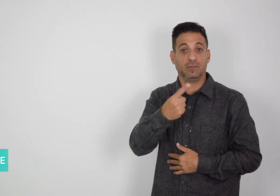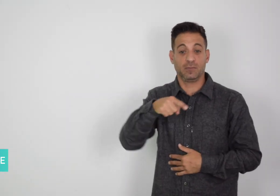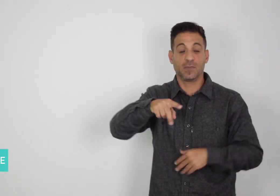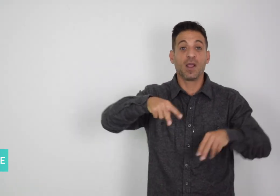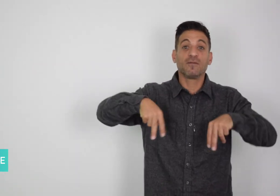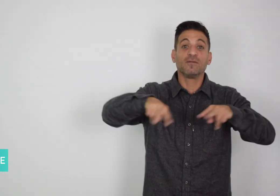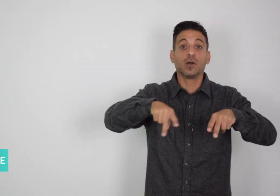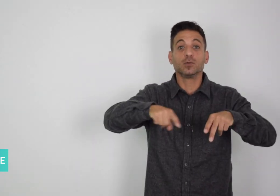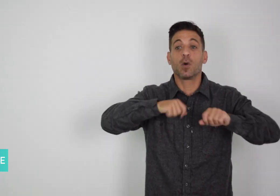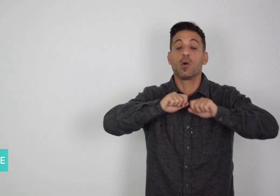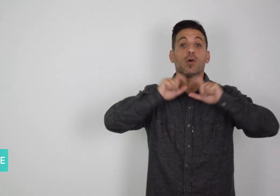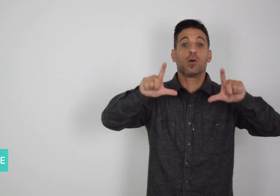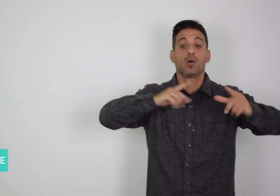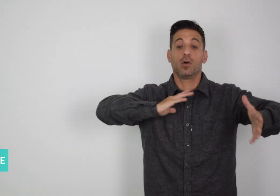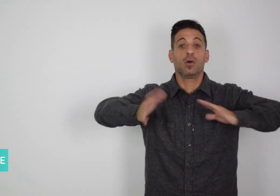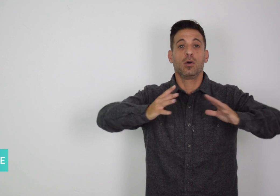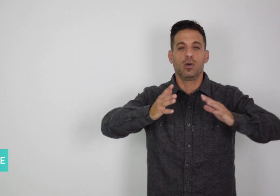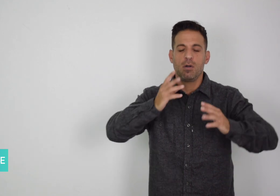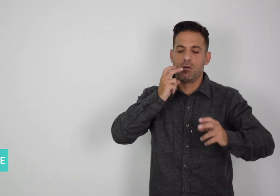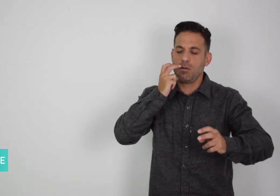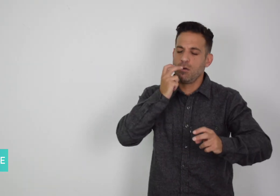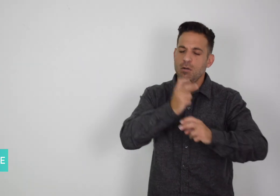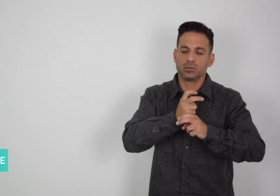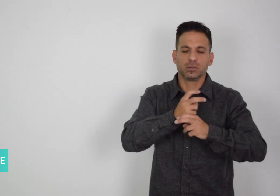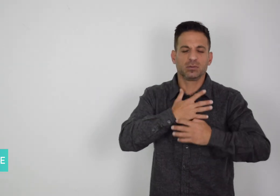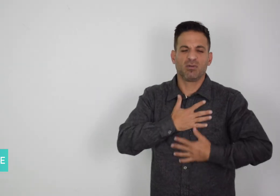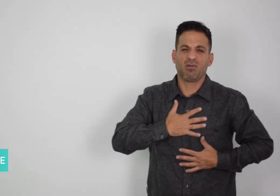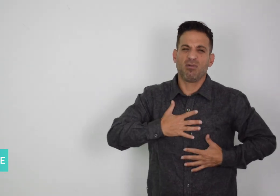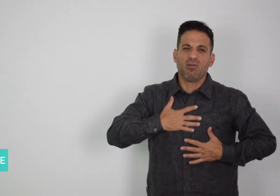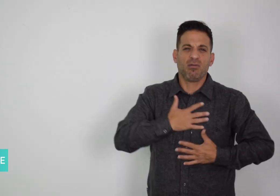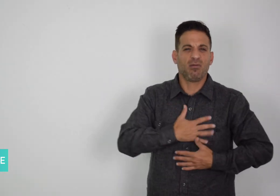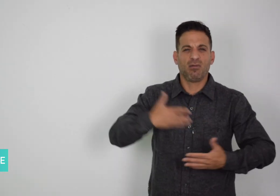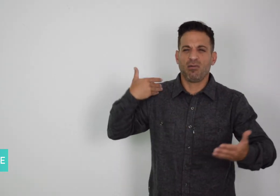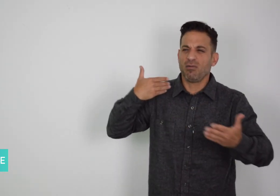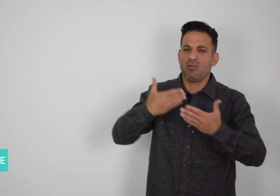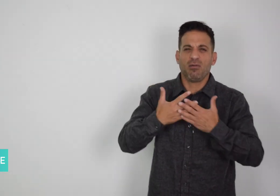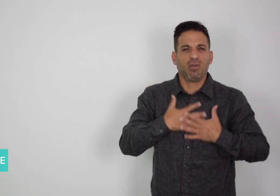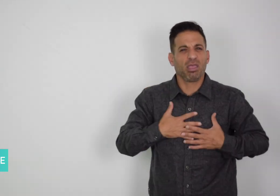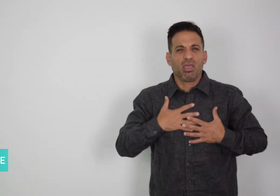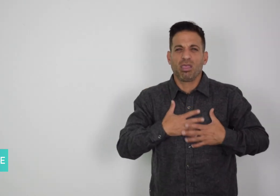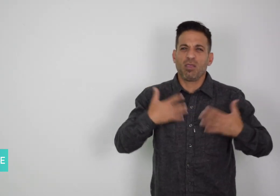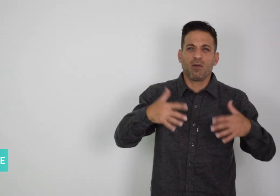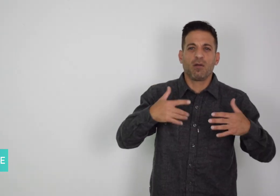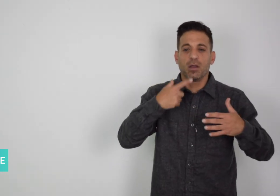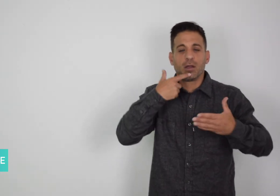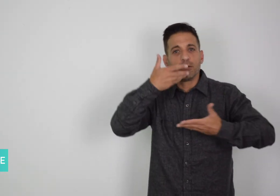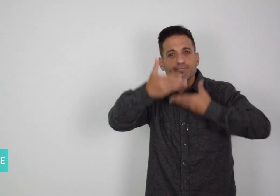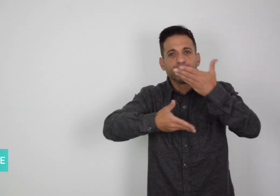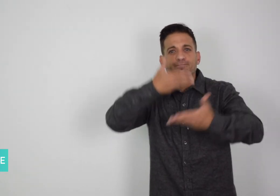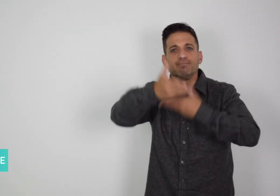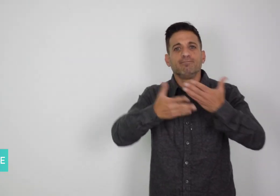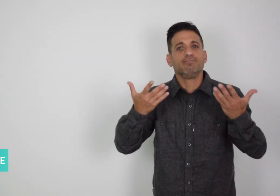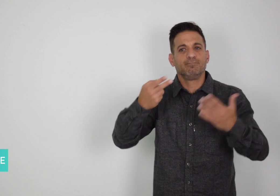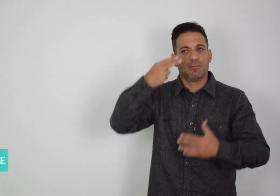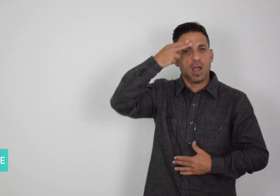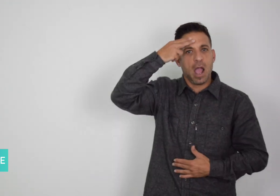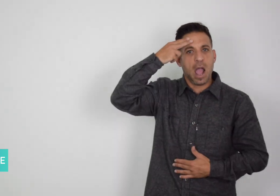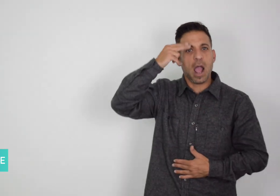she ever had to make. She explained that Haitian law enforcement